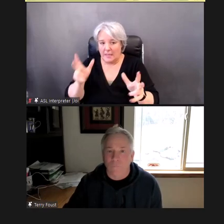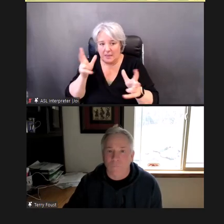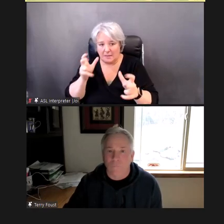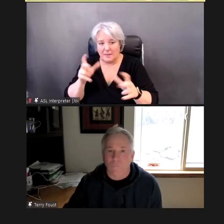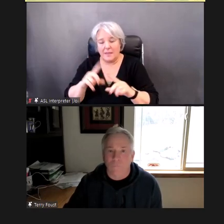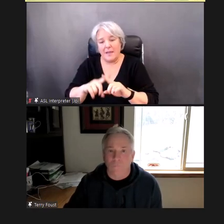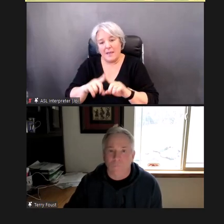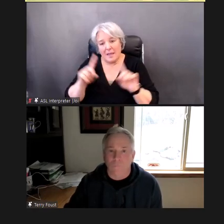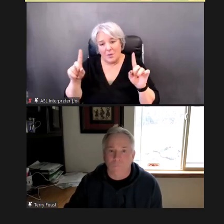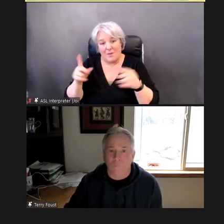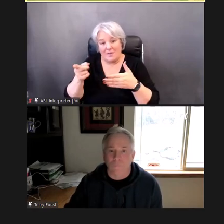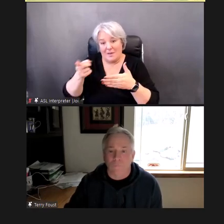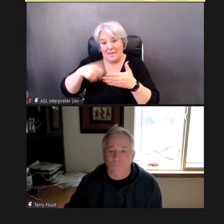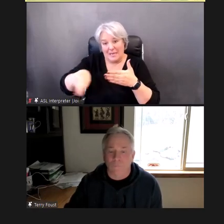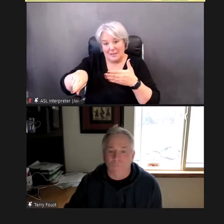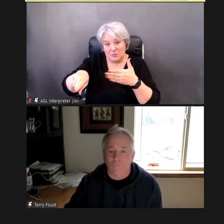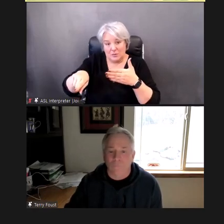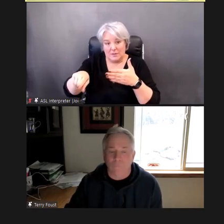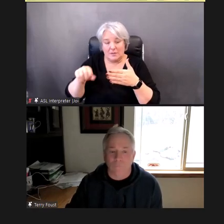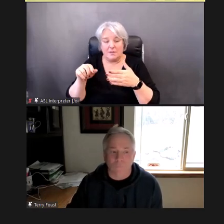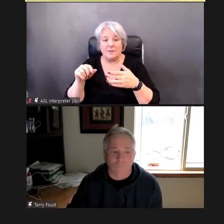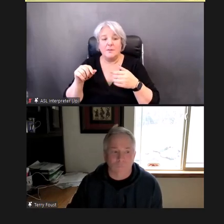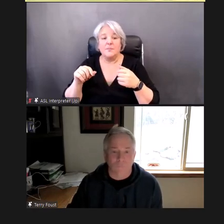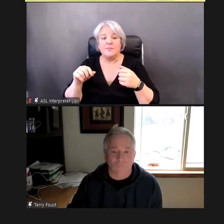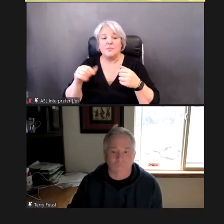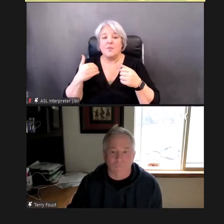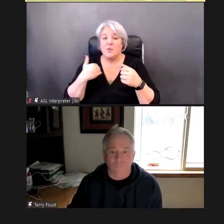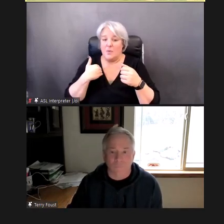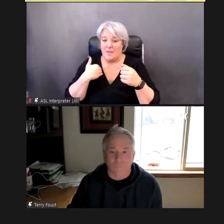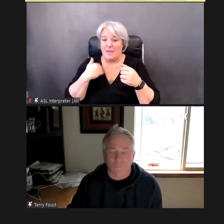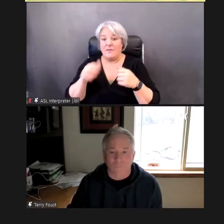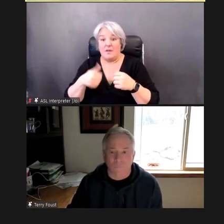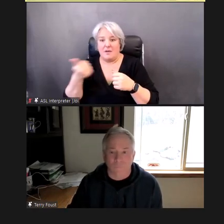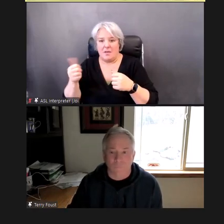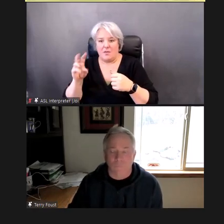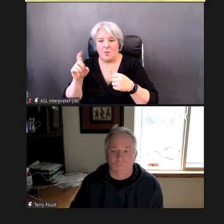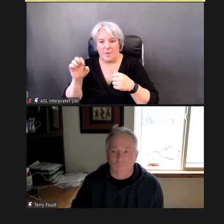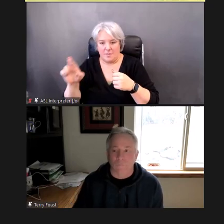(as slide advances) we have another webinar, which is an Introduction